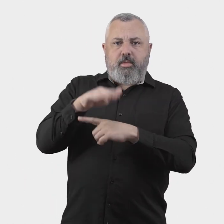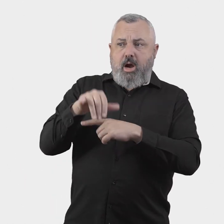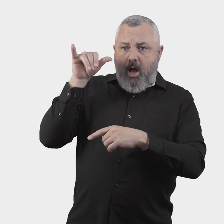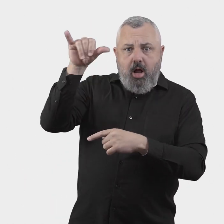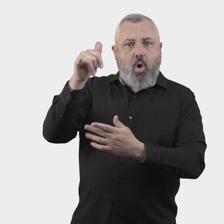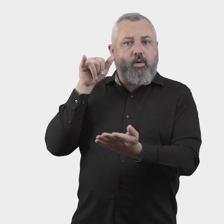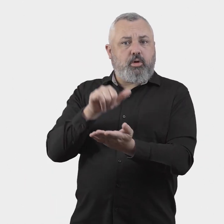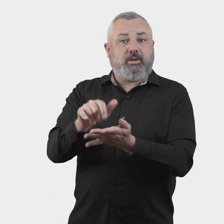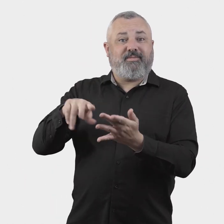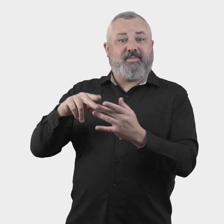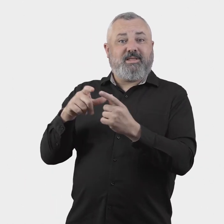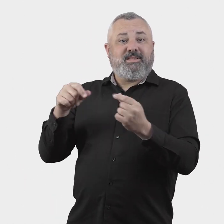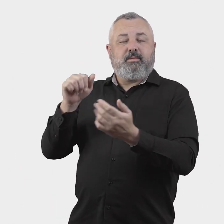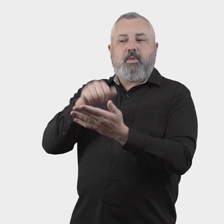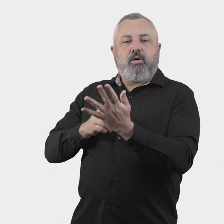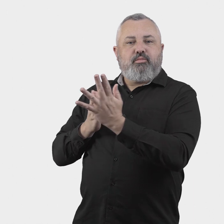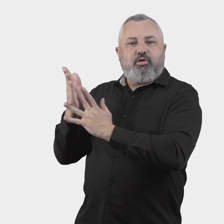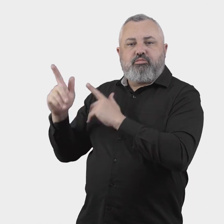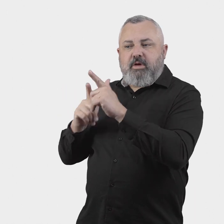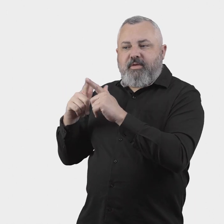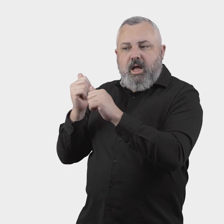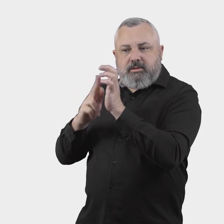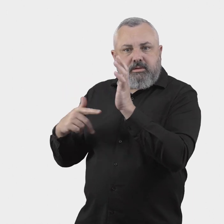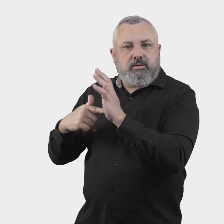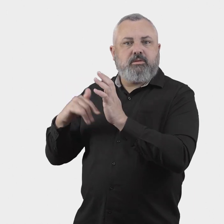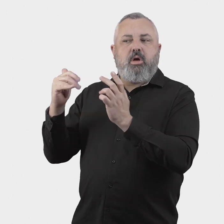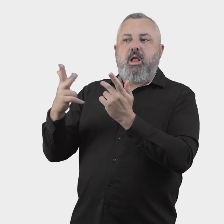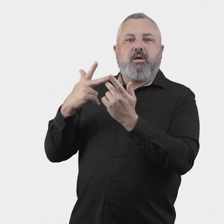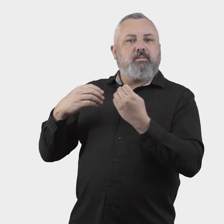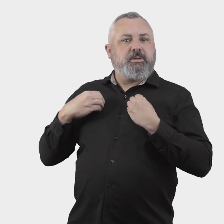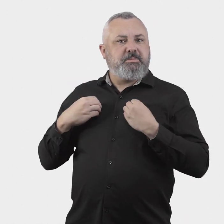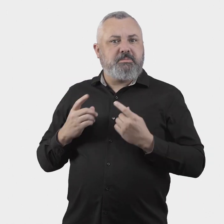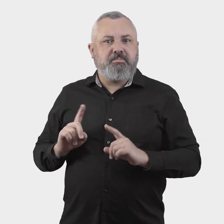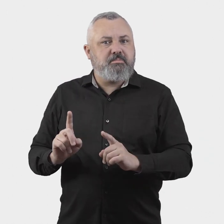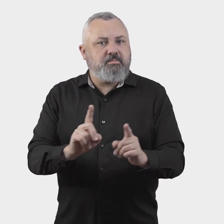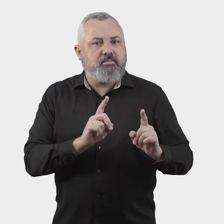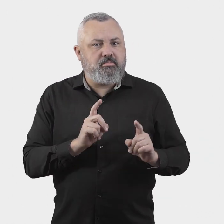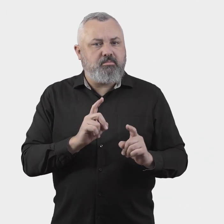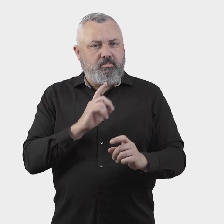airlines and airports in relation to services purchased through travel agents or other third parties.